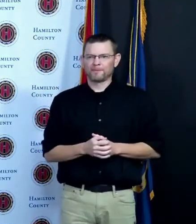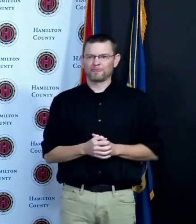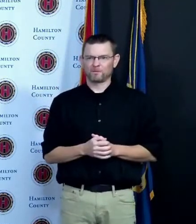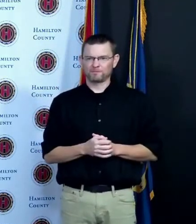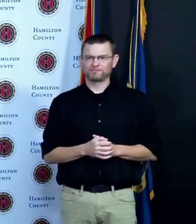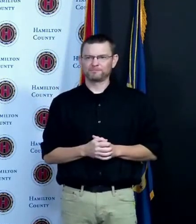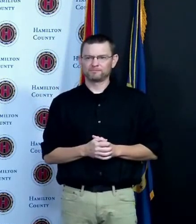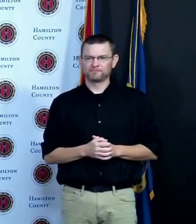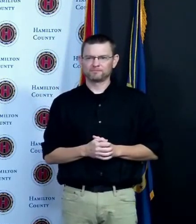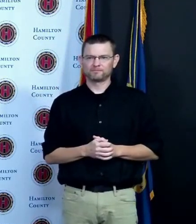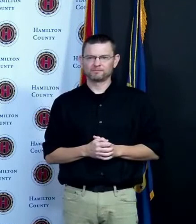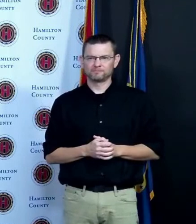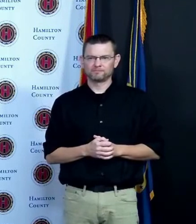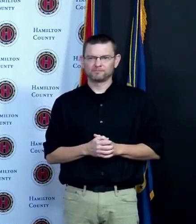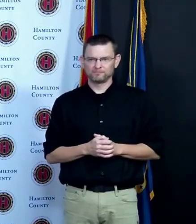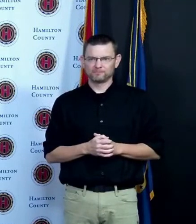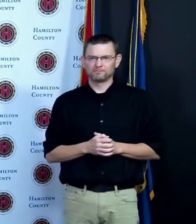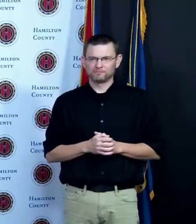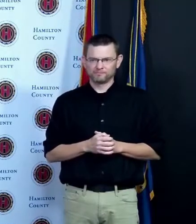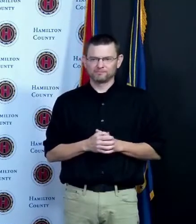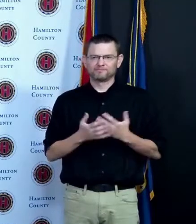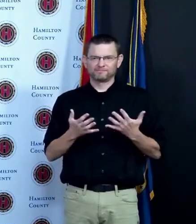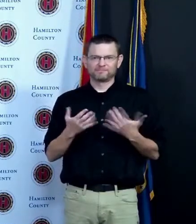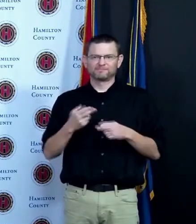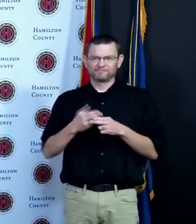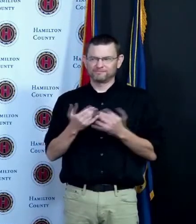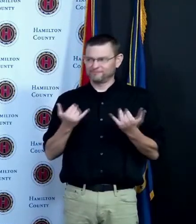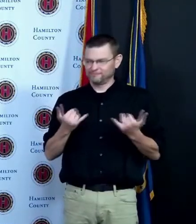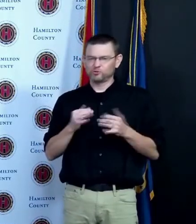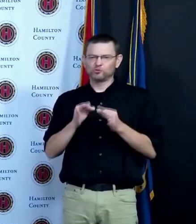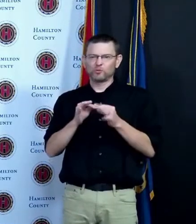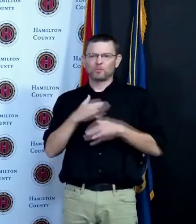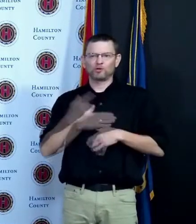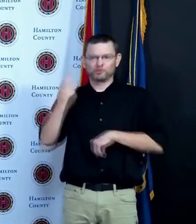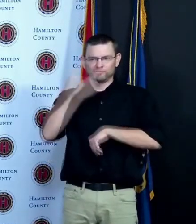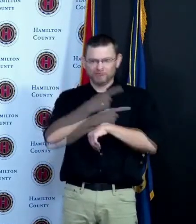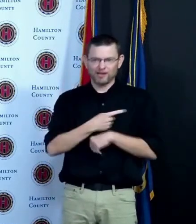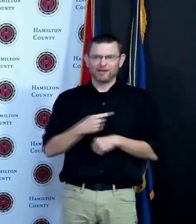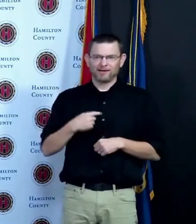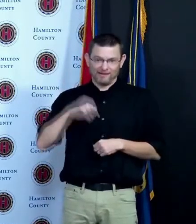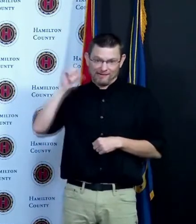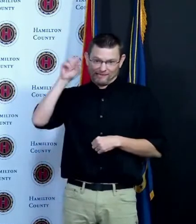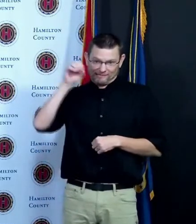national interpreters day and I think that would be grueling so we're just going to go through some